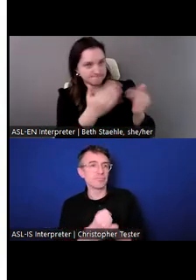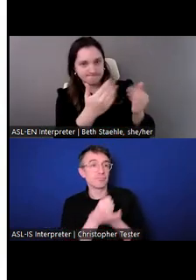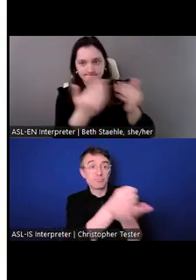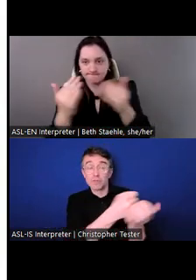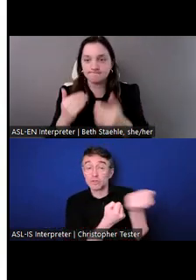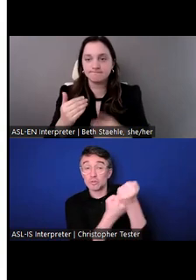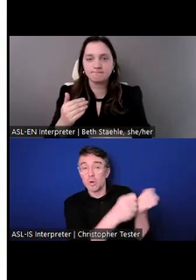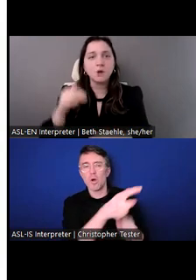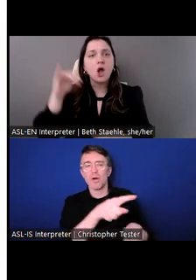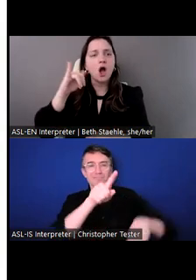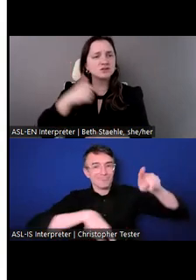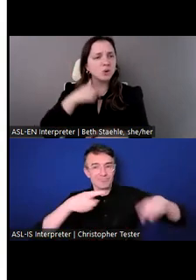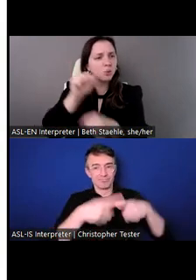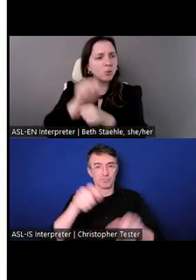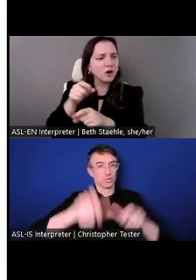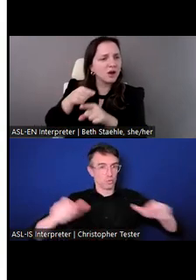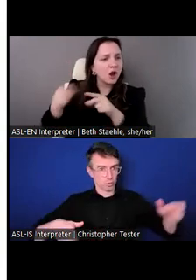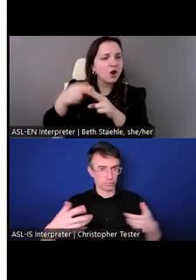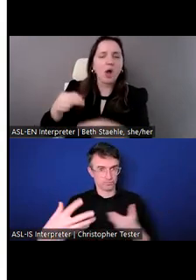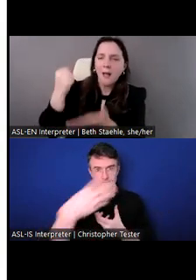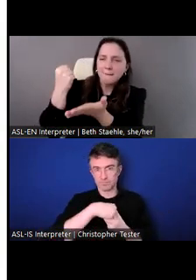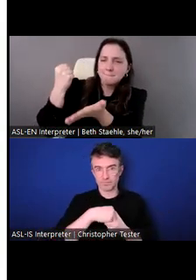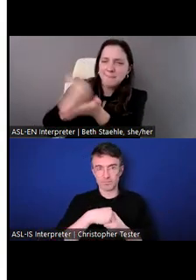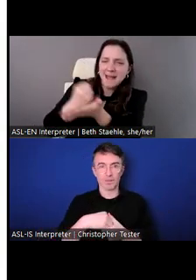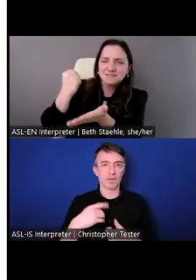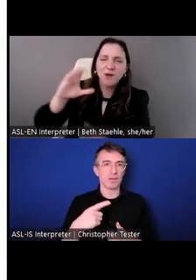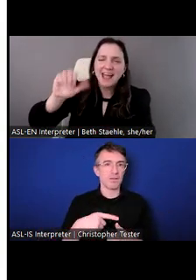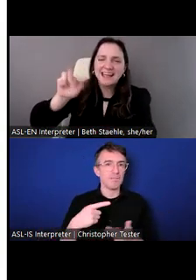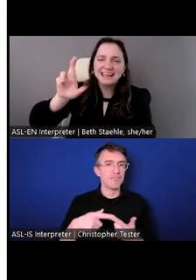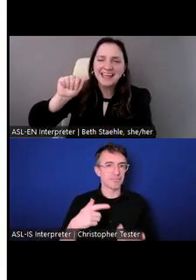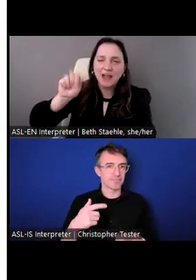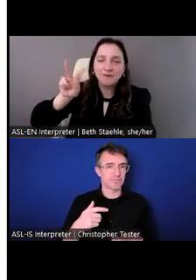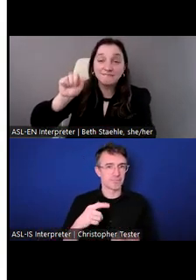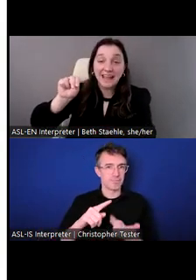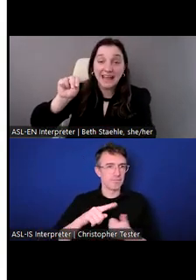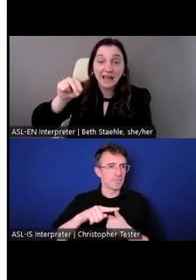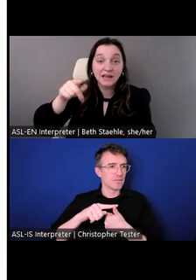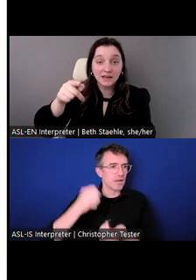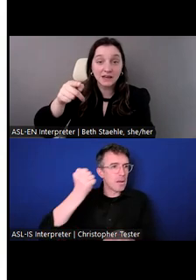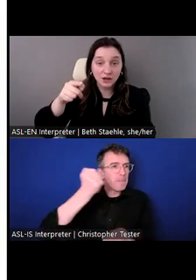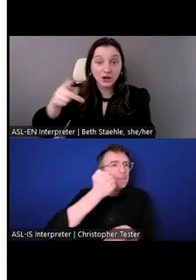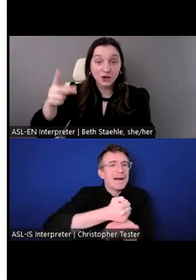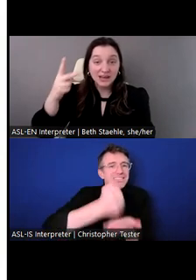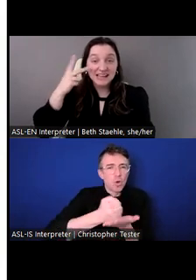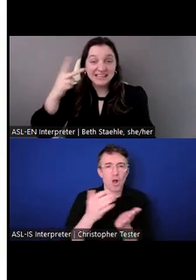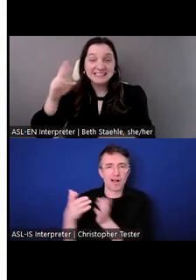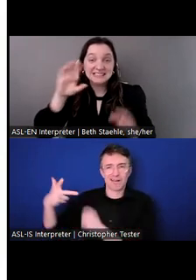There's a picture of one of those recipients of one of those passports. And the Frederick Douglass Global Fellowship.